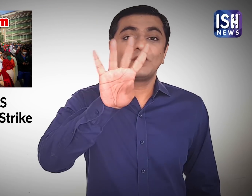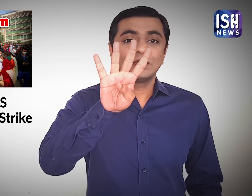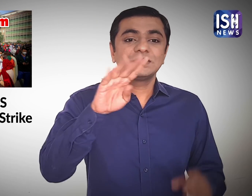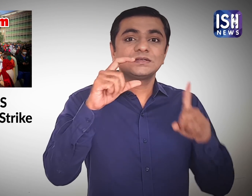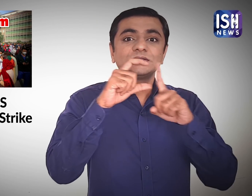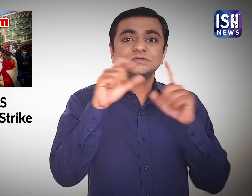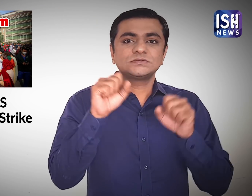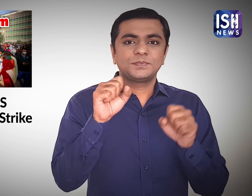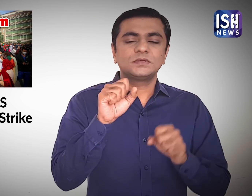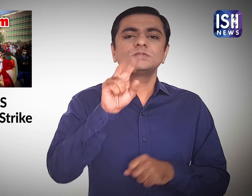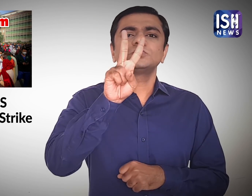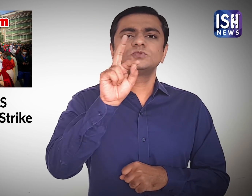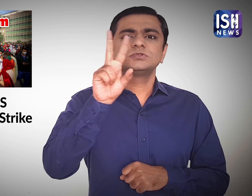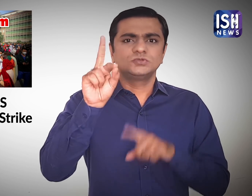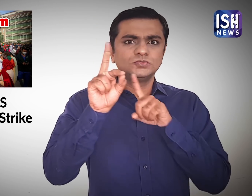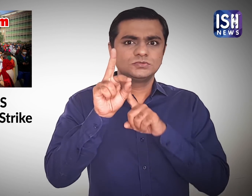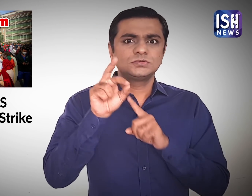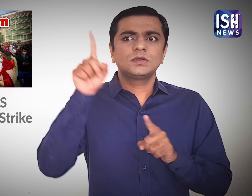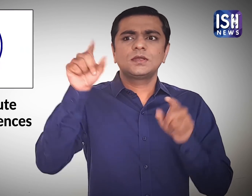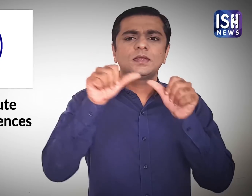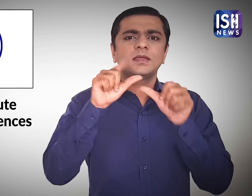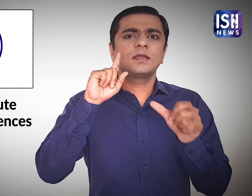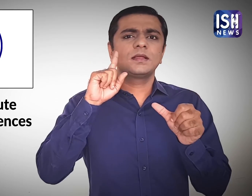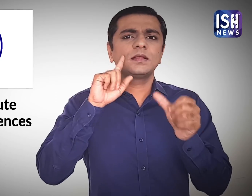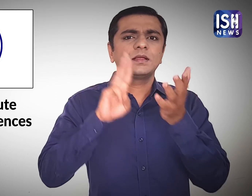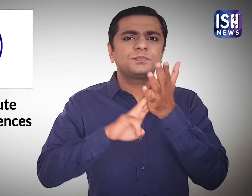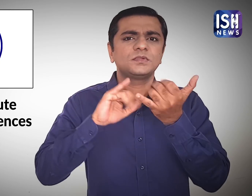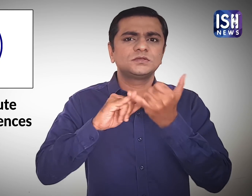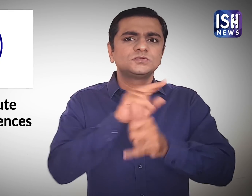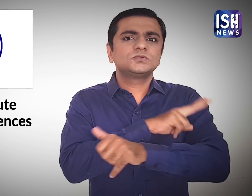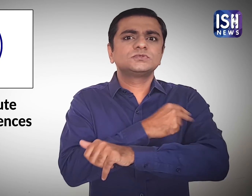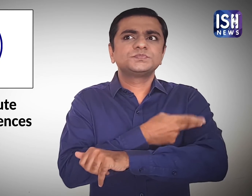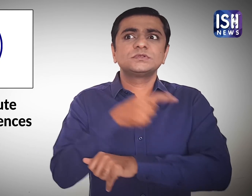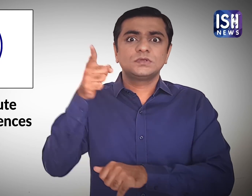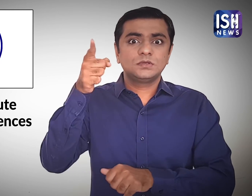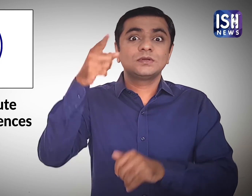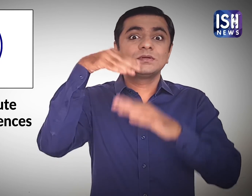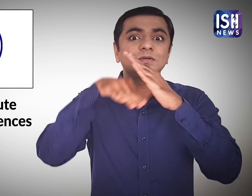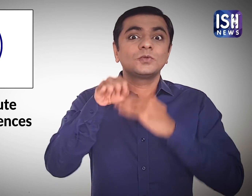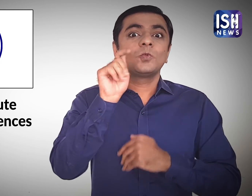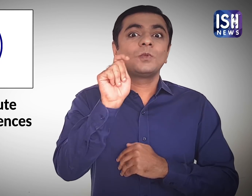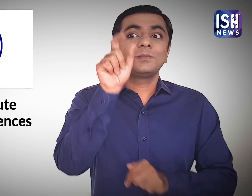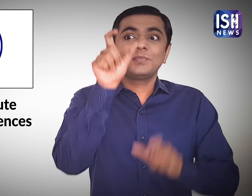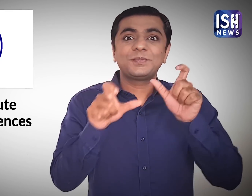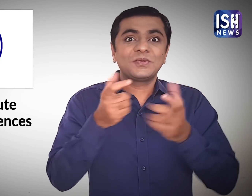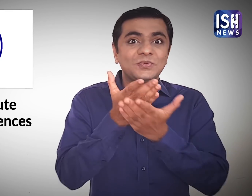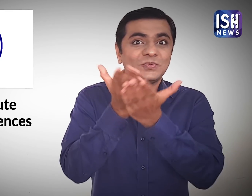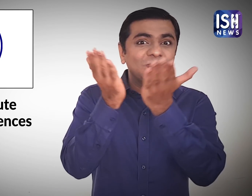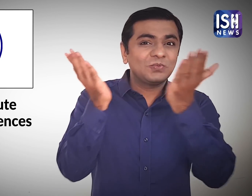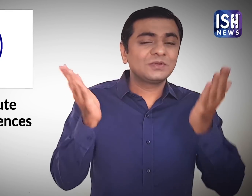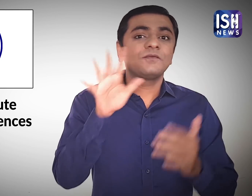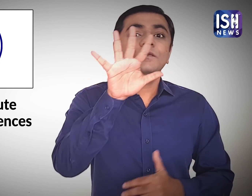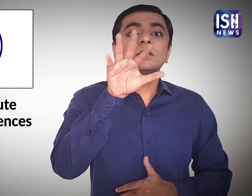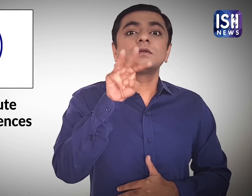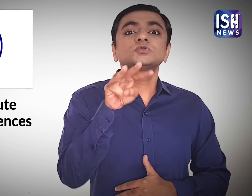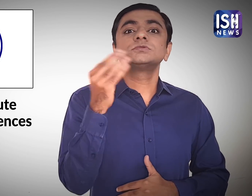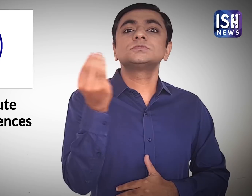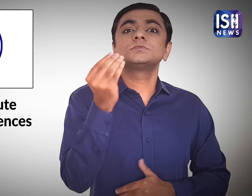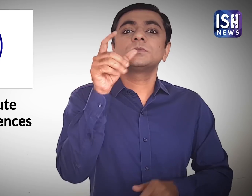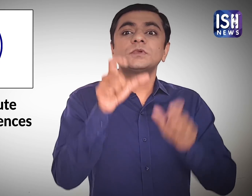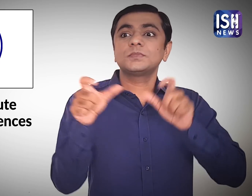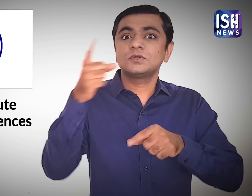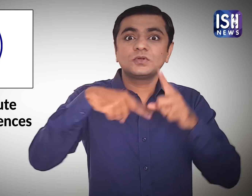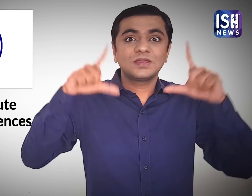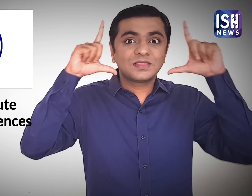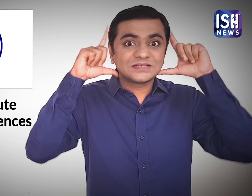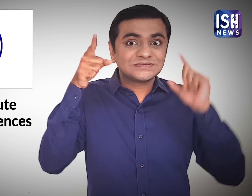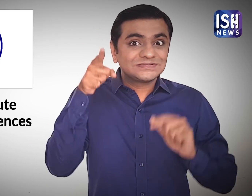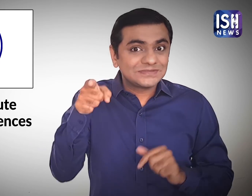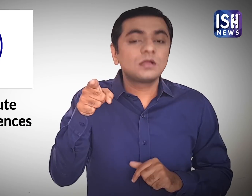On 14th December around 5,000 nurses of the AIIMS went on an indefinite strike.